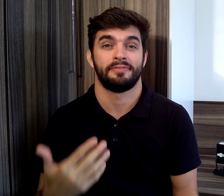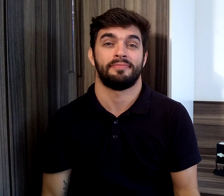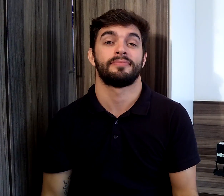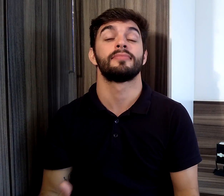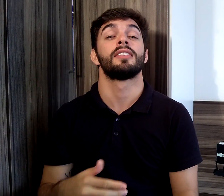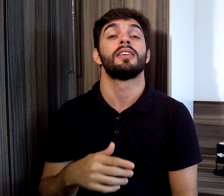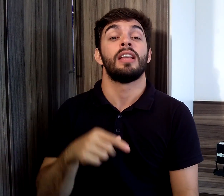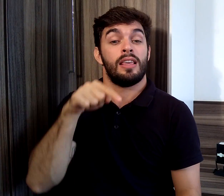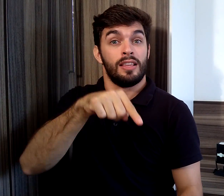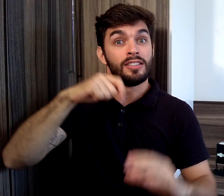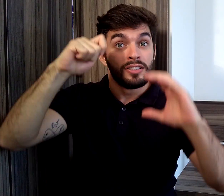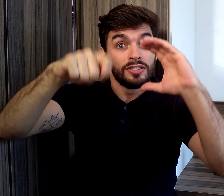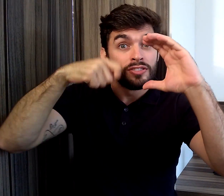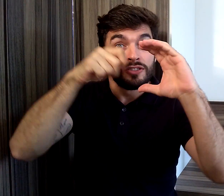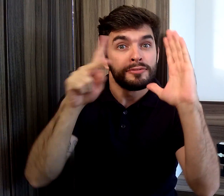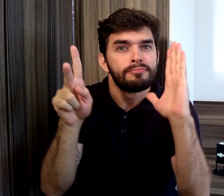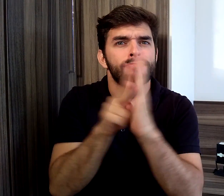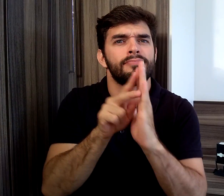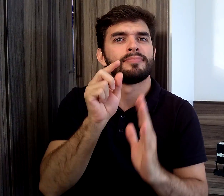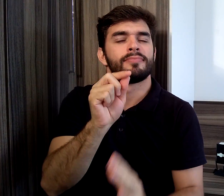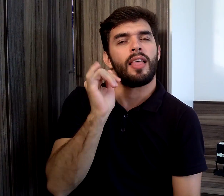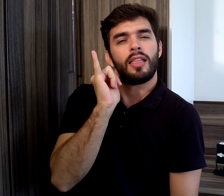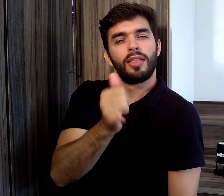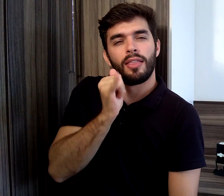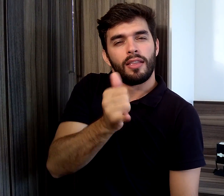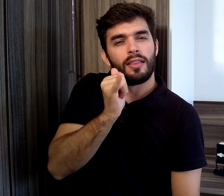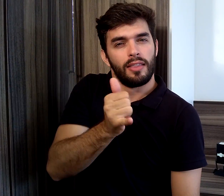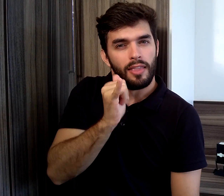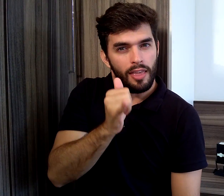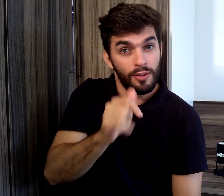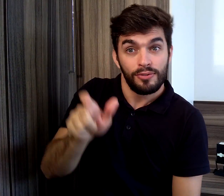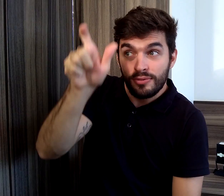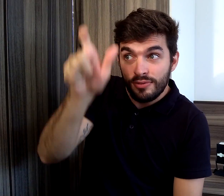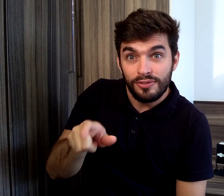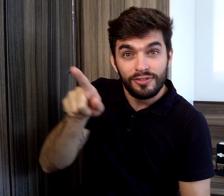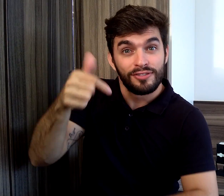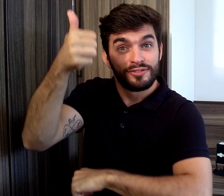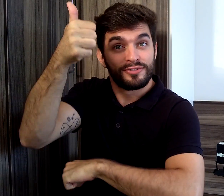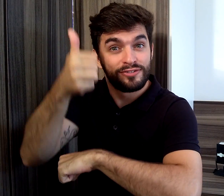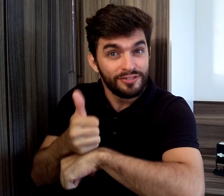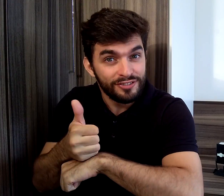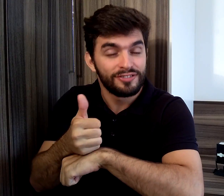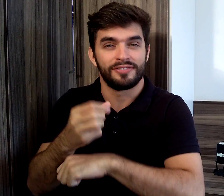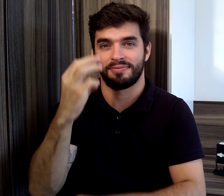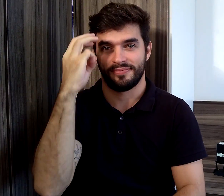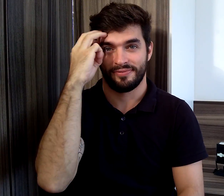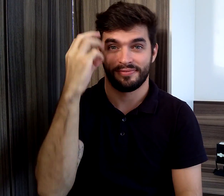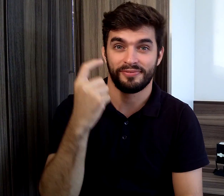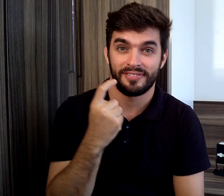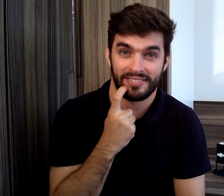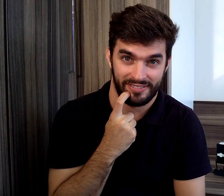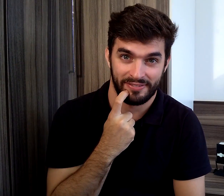This is another video of director Guilherme Greca.